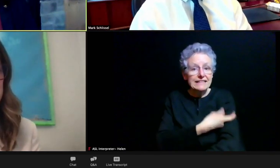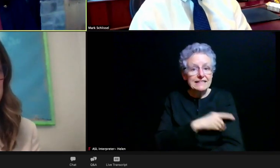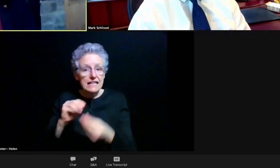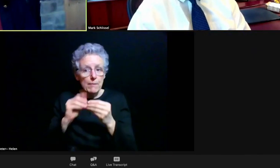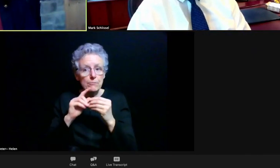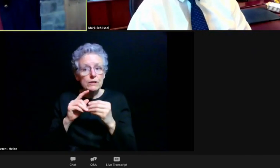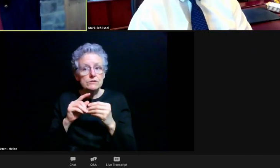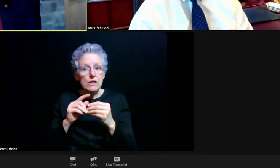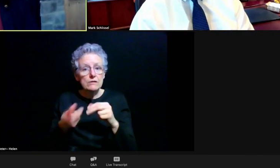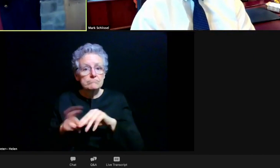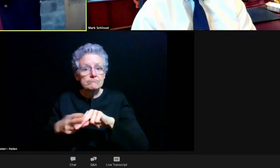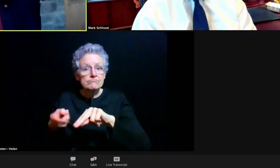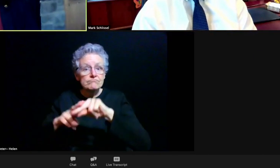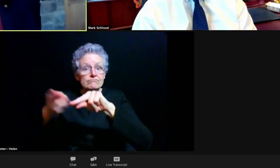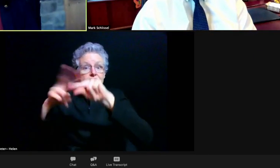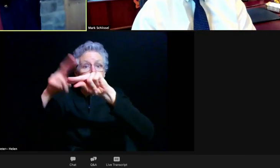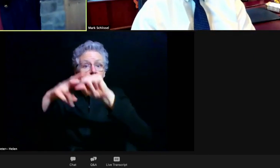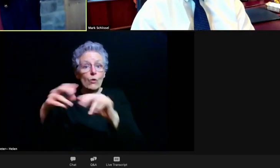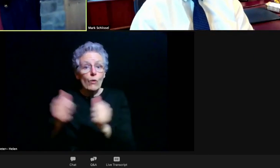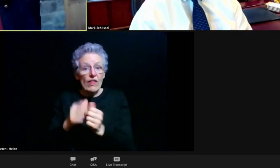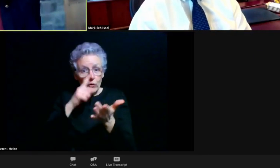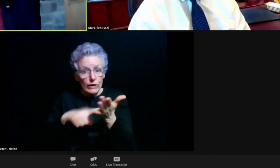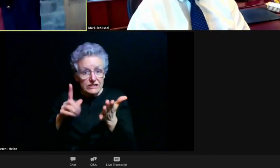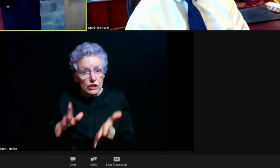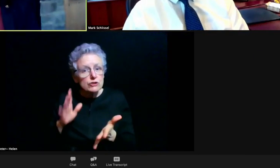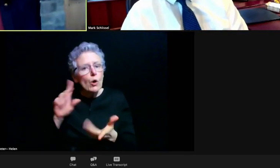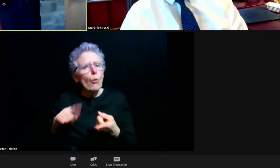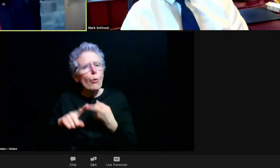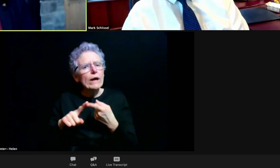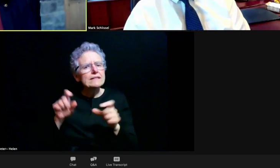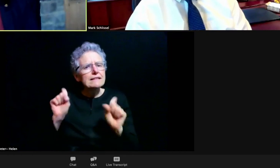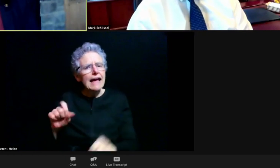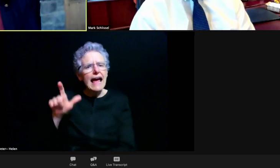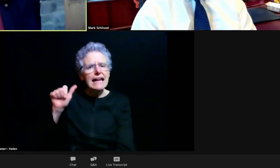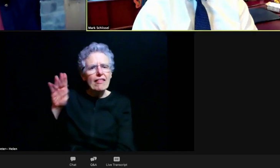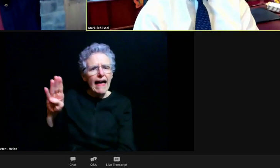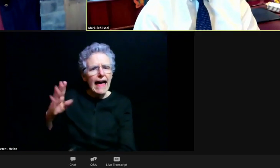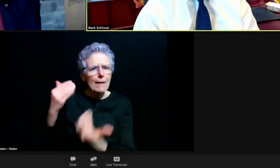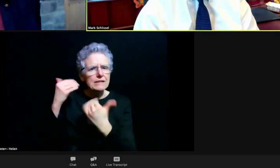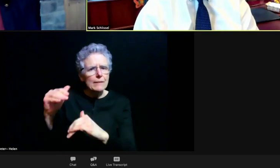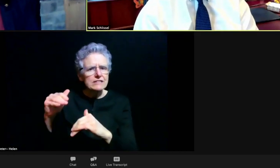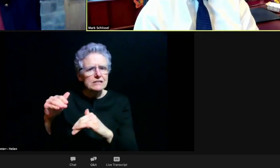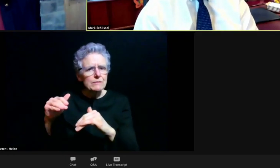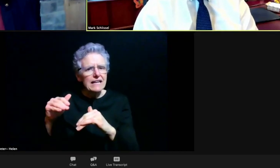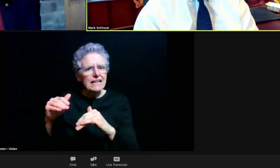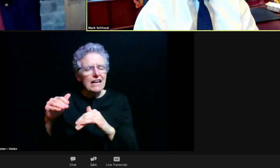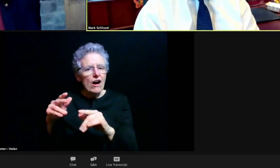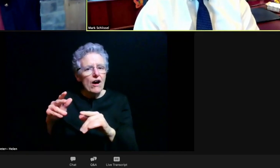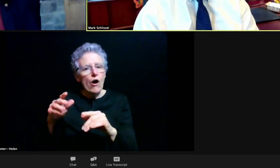When can research lab restrictions be lifted for these workers?" Yeah, good question, Preeti.